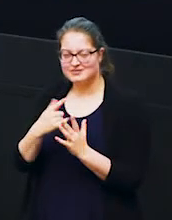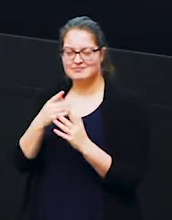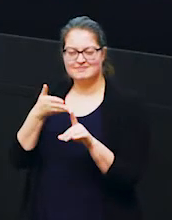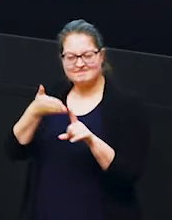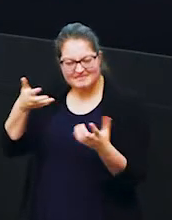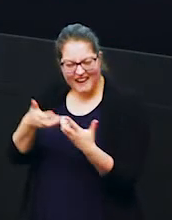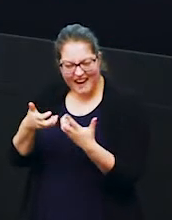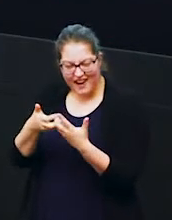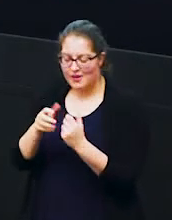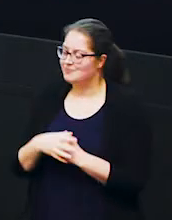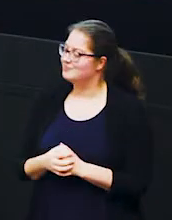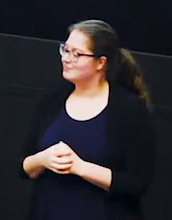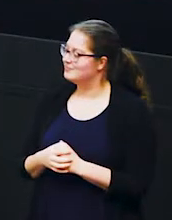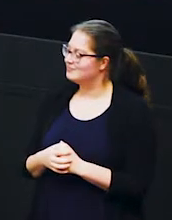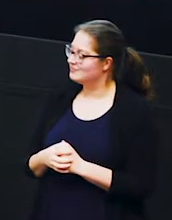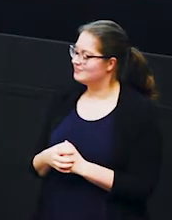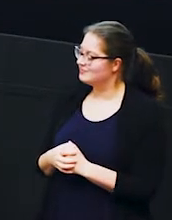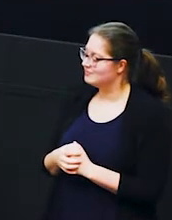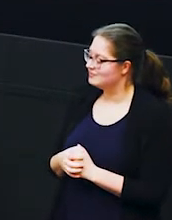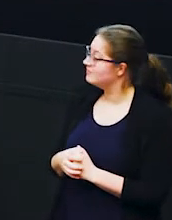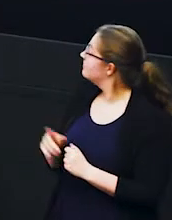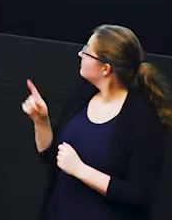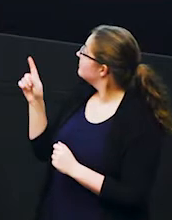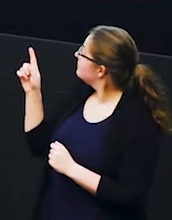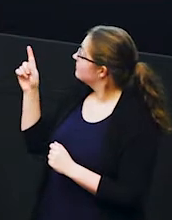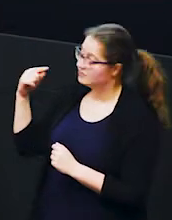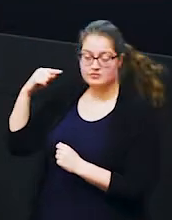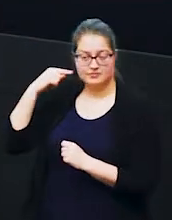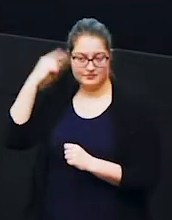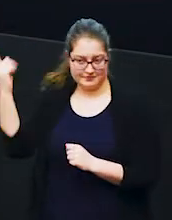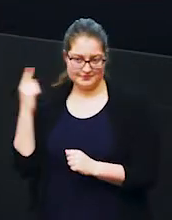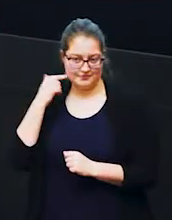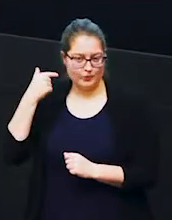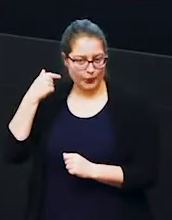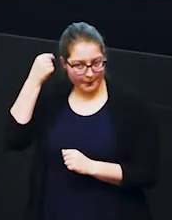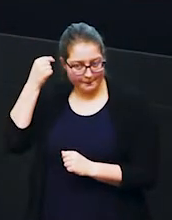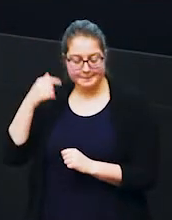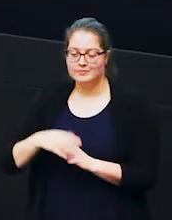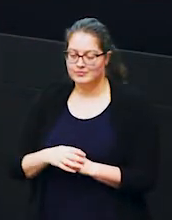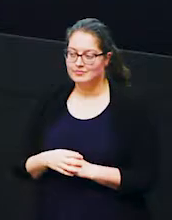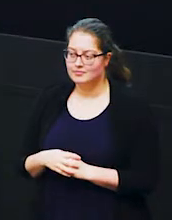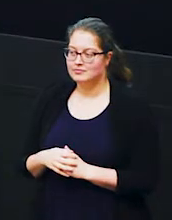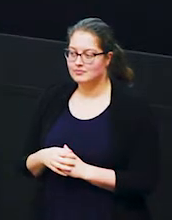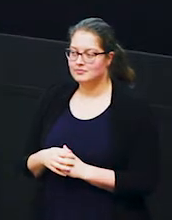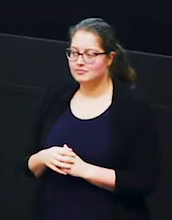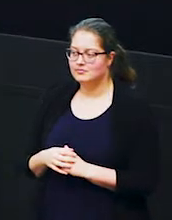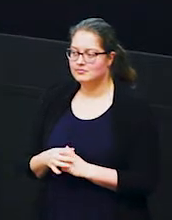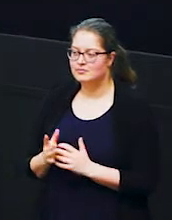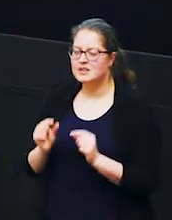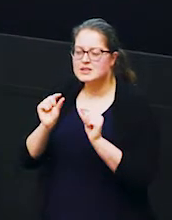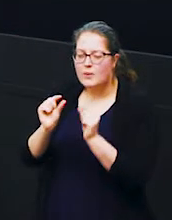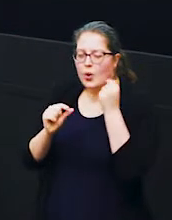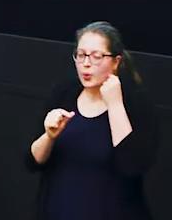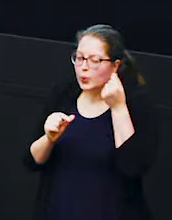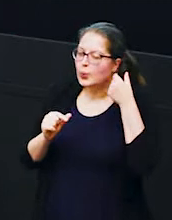are this uh v-shaped notch in his right ear and also some other small notches in that in that left